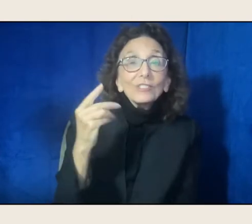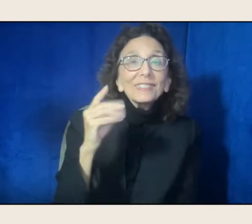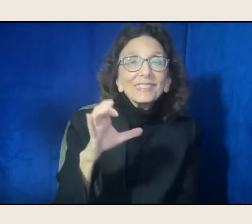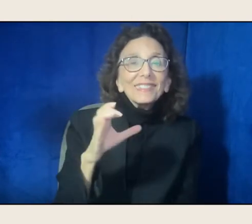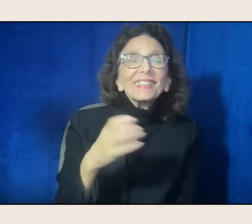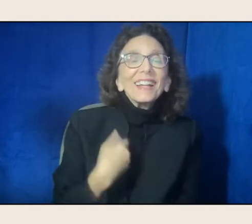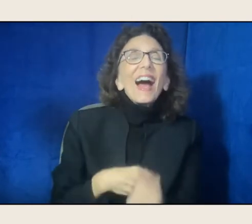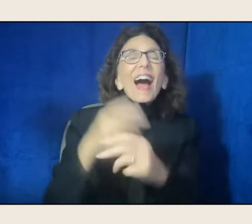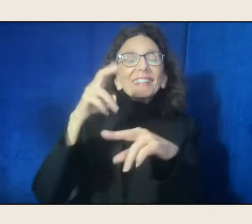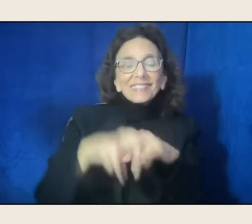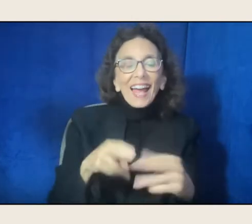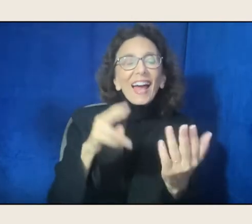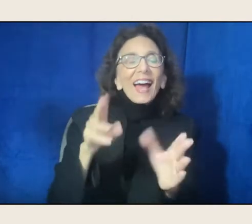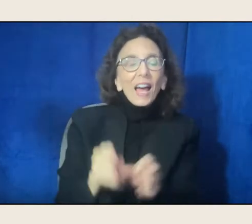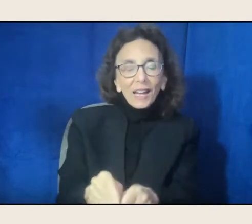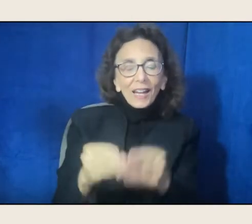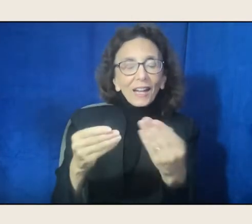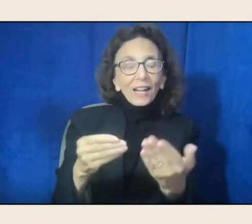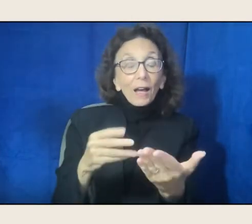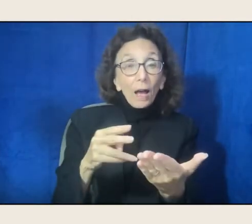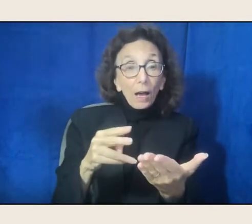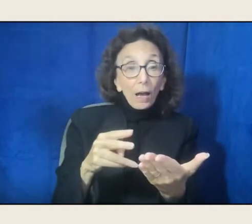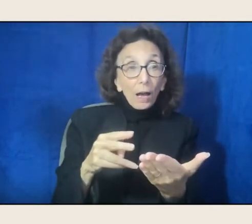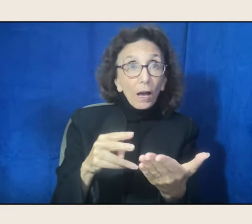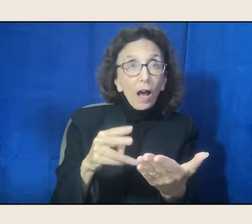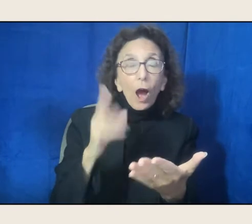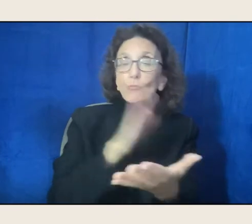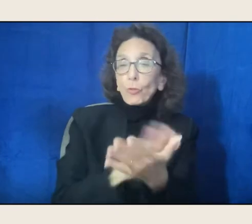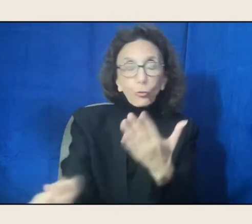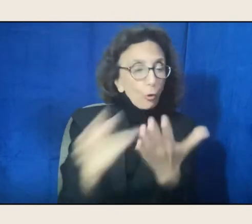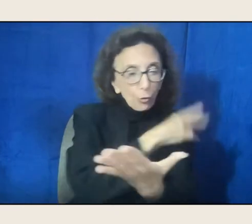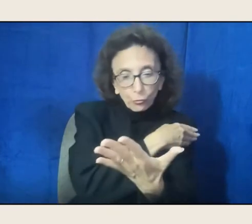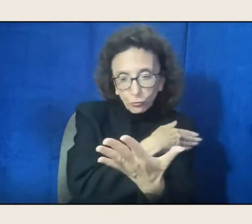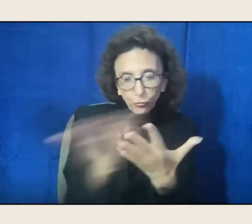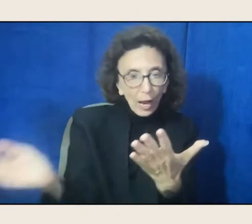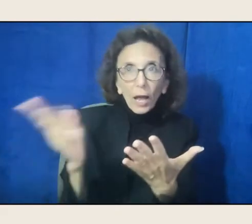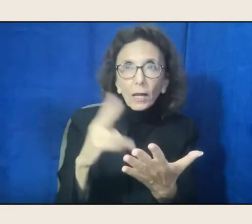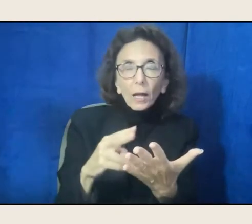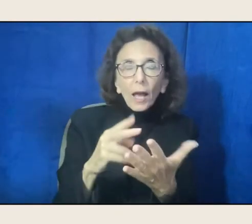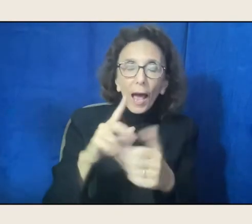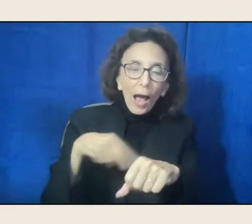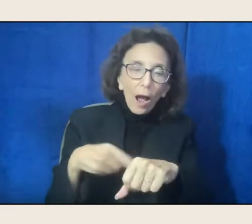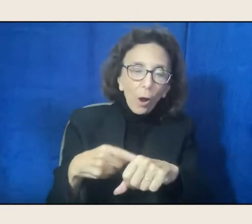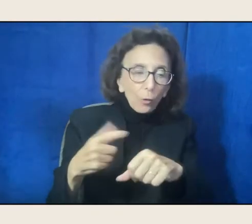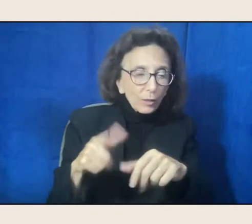and reading from beginning to end, and hours later, thinking about lines